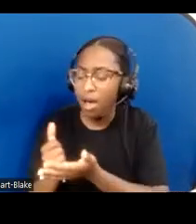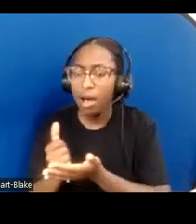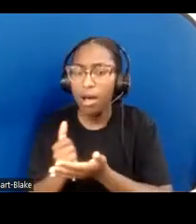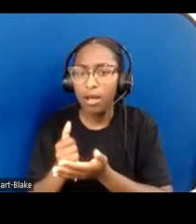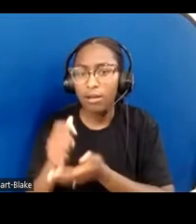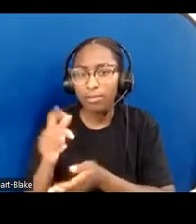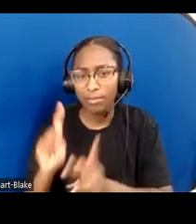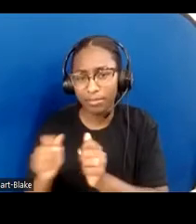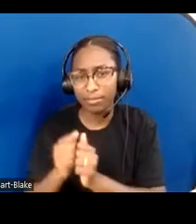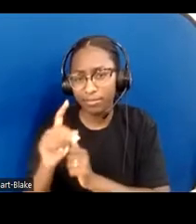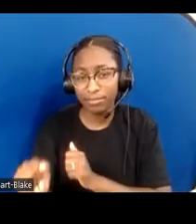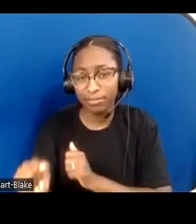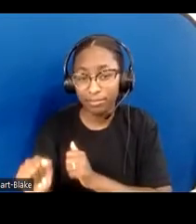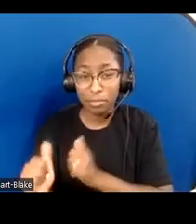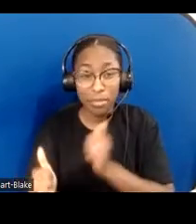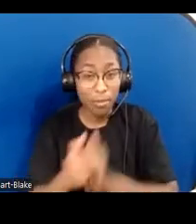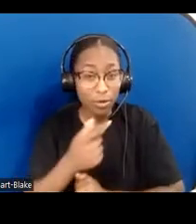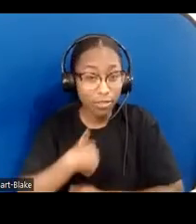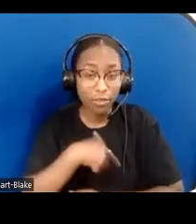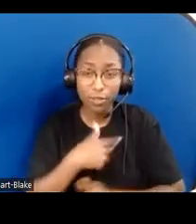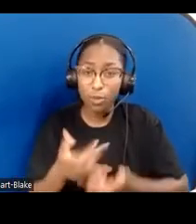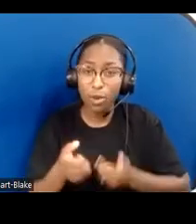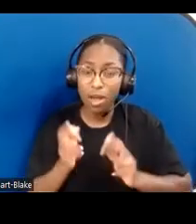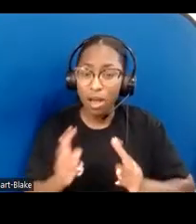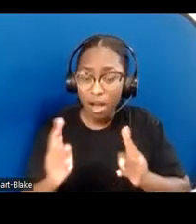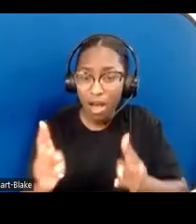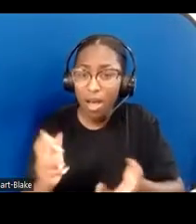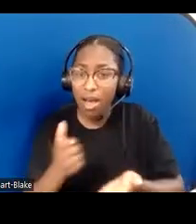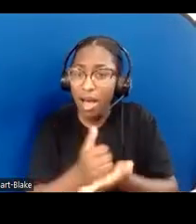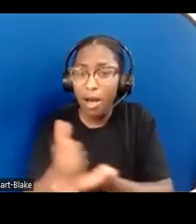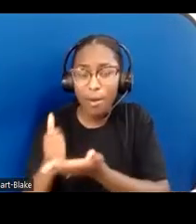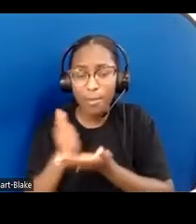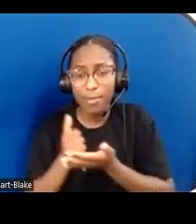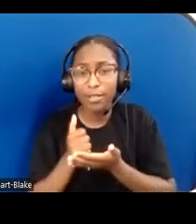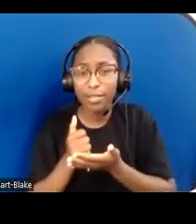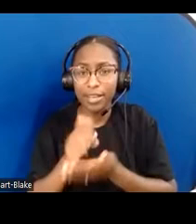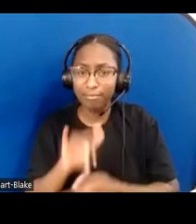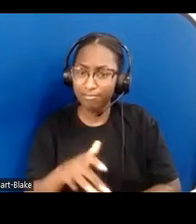running in quickly and loudly to fix things? That feels good.